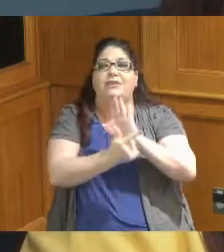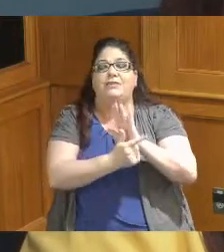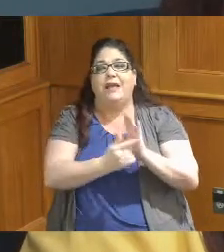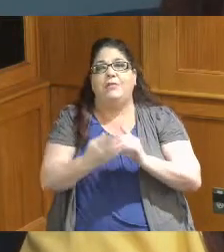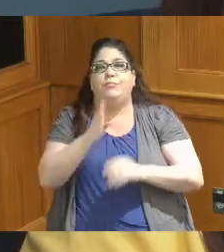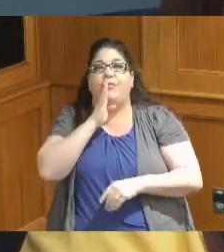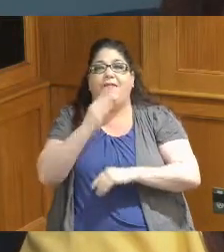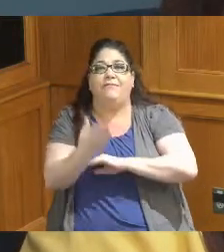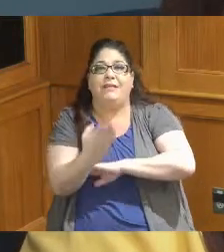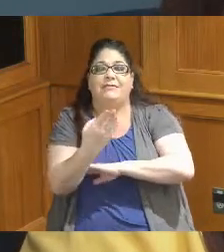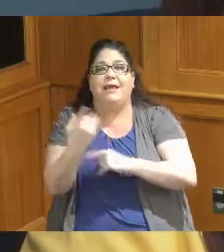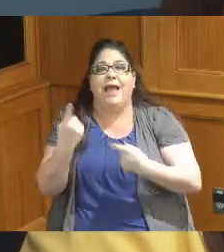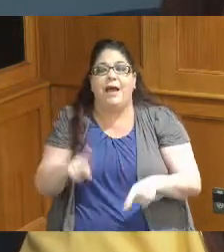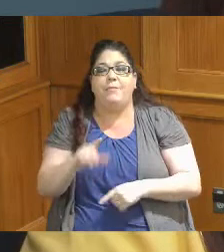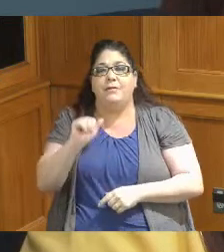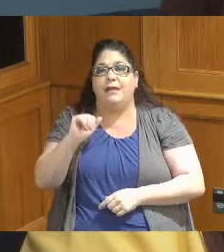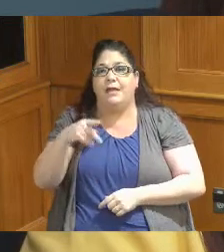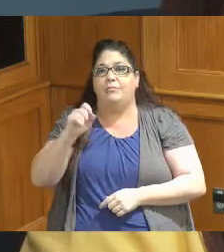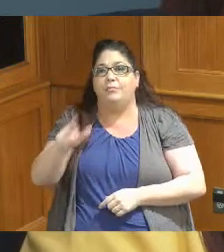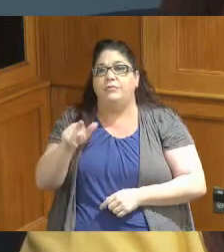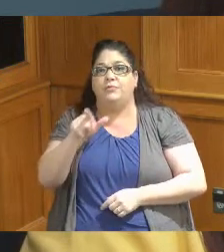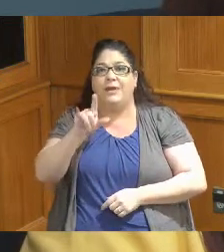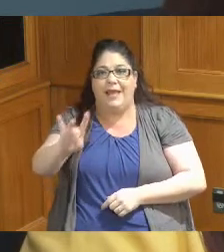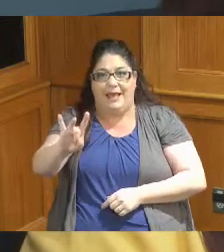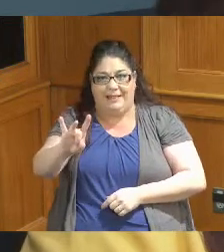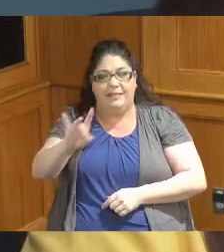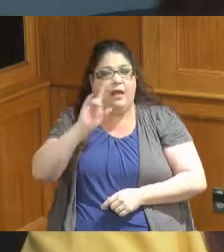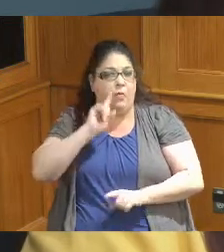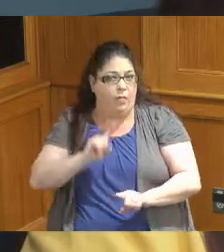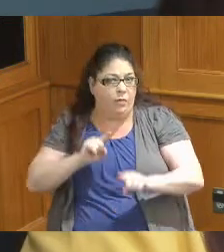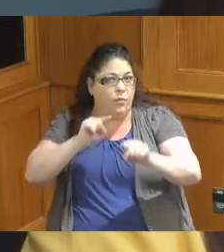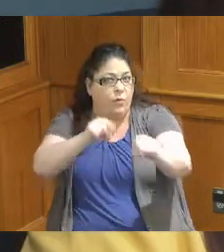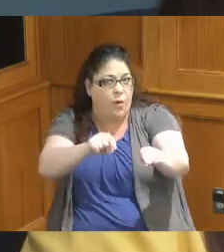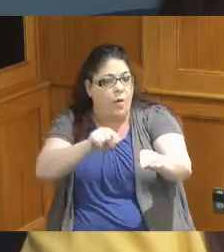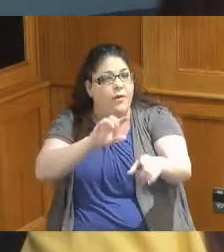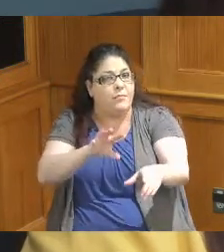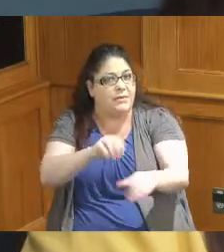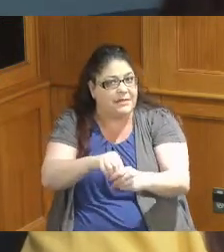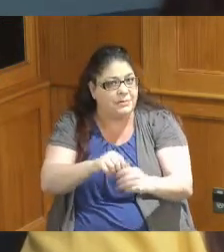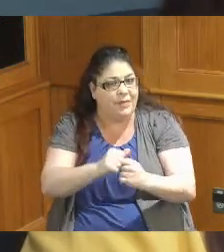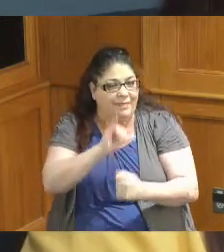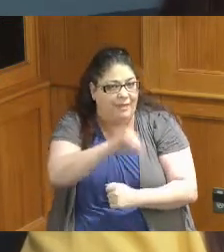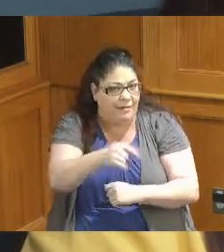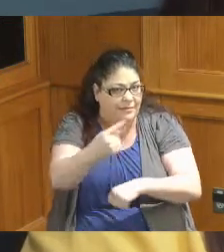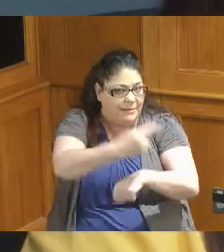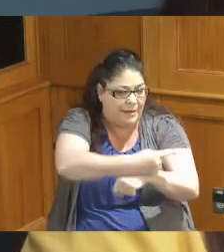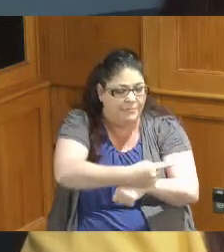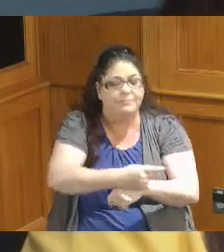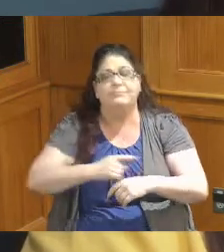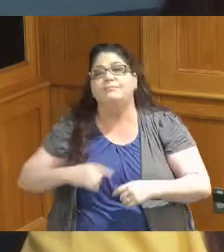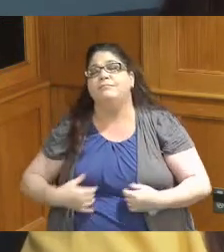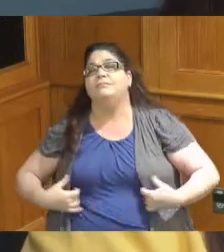comes up April the 28th that will hopefully all be there and participate in that in addition as was